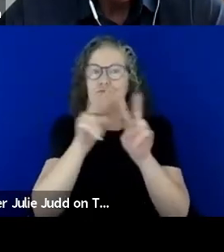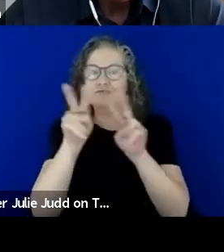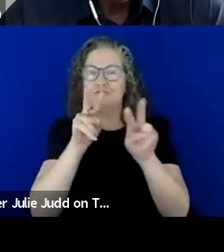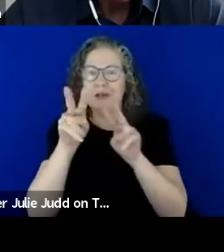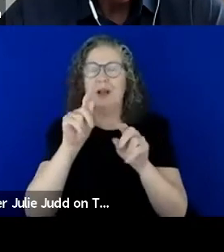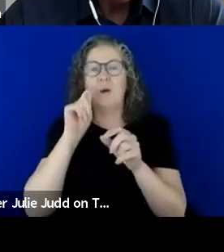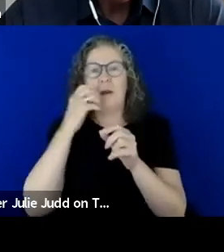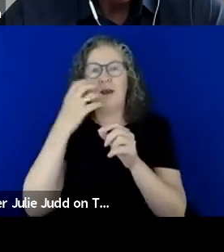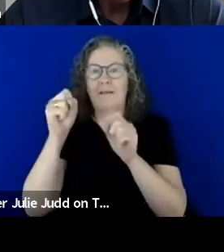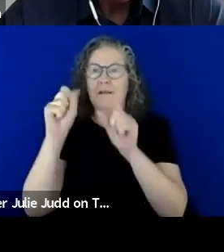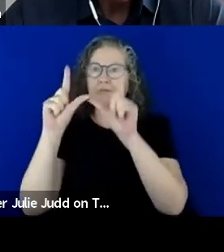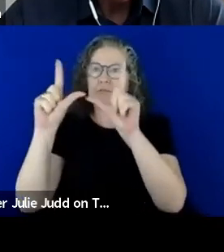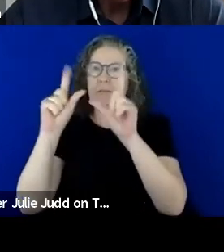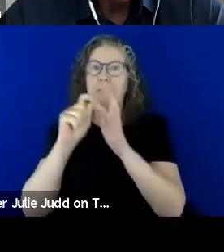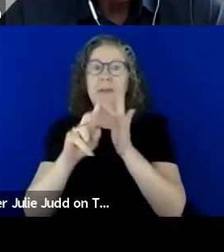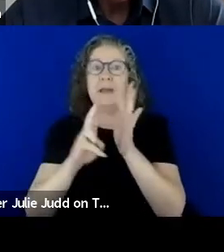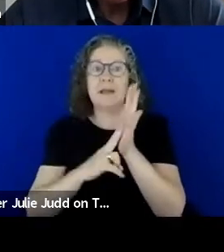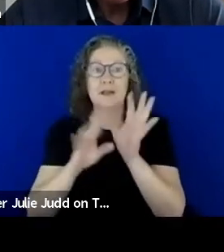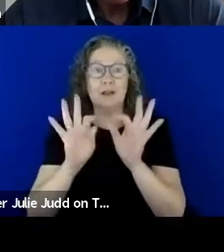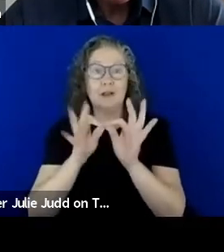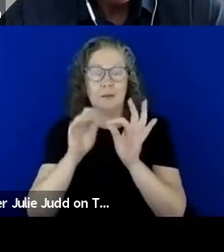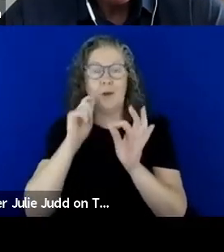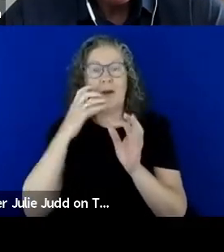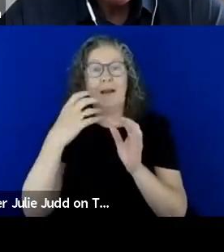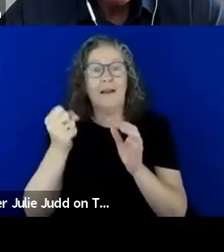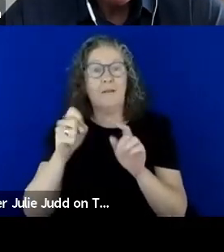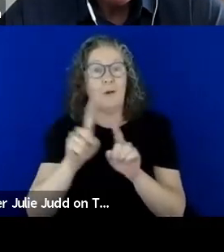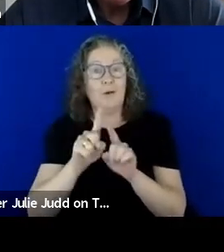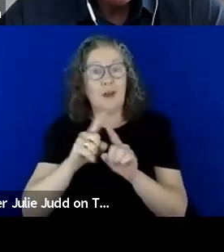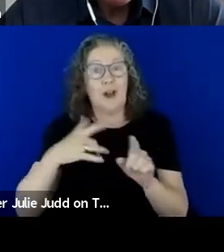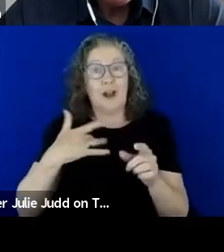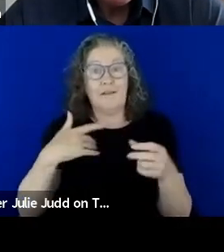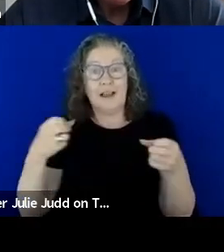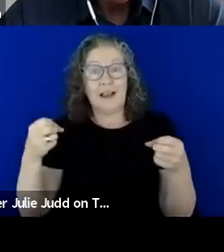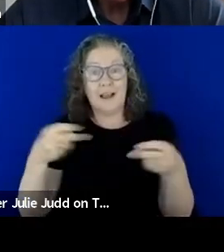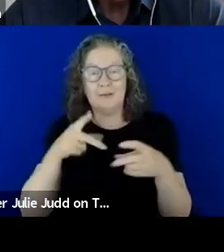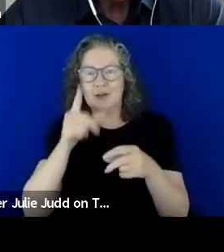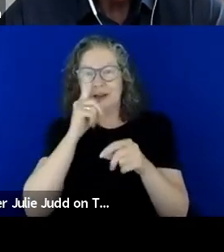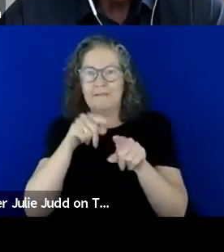live captioned so you'll be able to follow that as well. Before going any further on behalf of all of